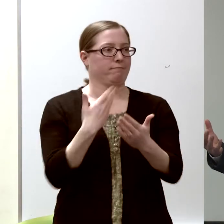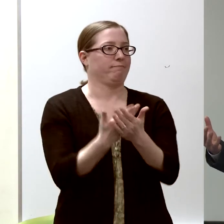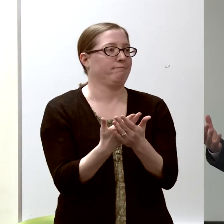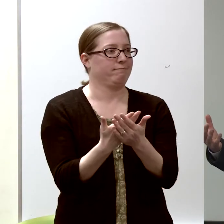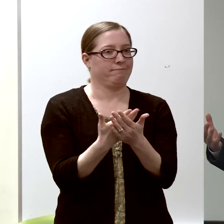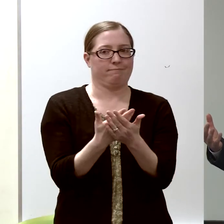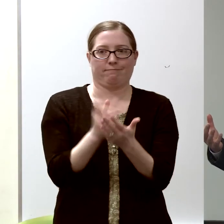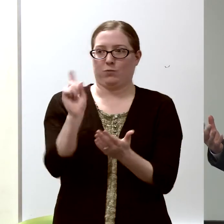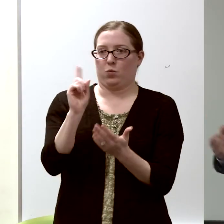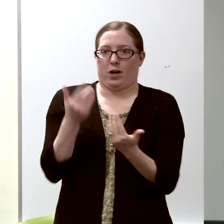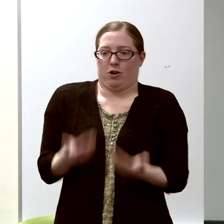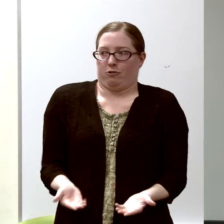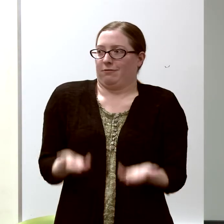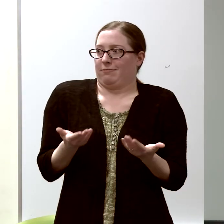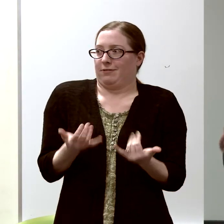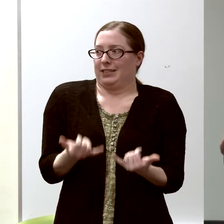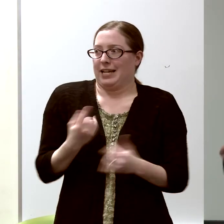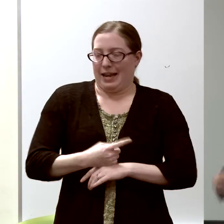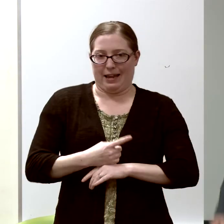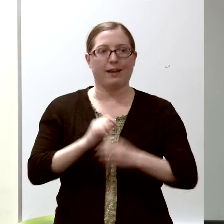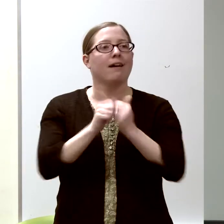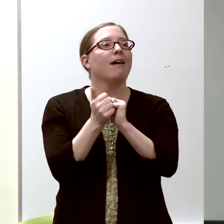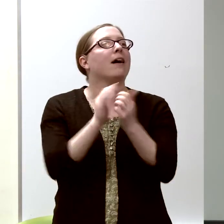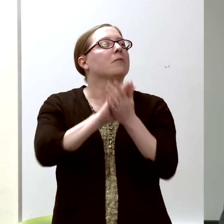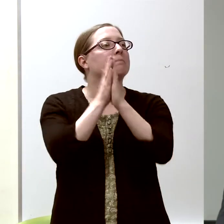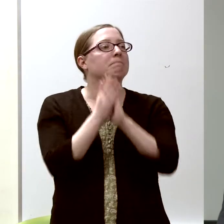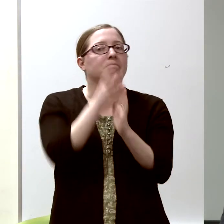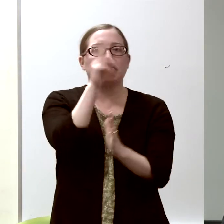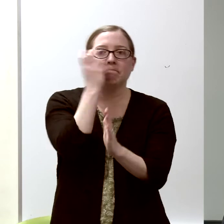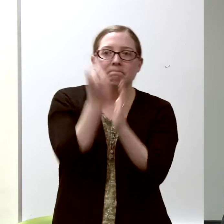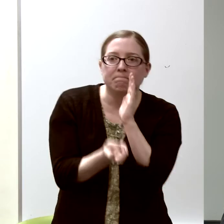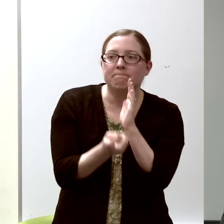and why I got interested in the science that I do,